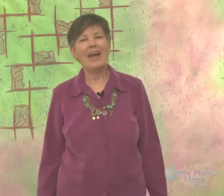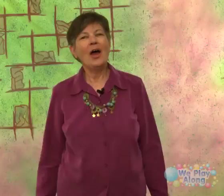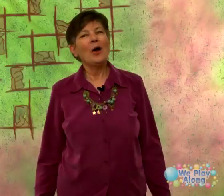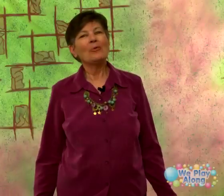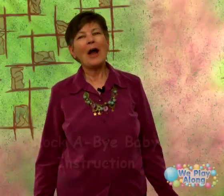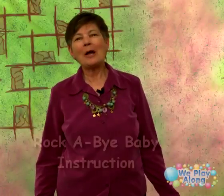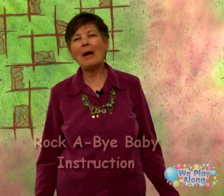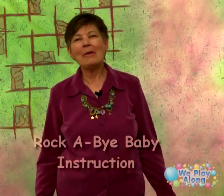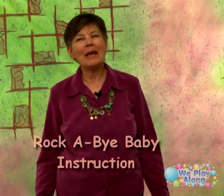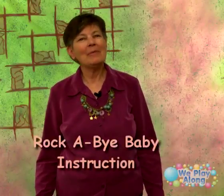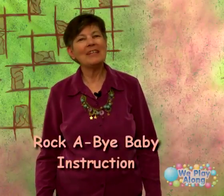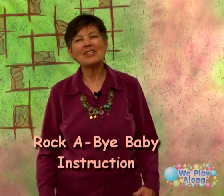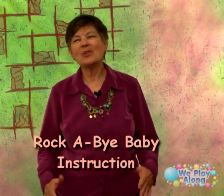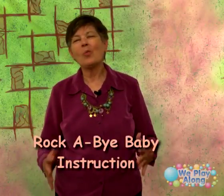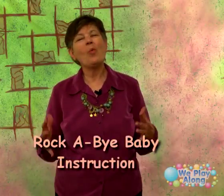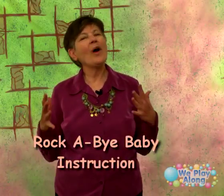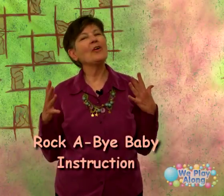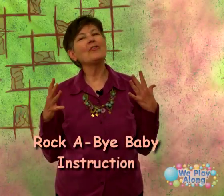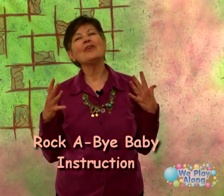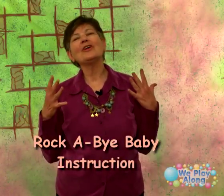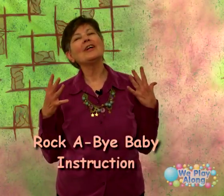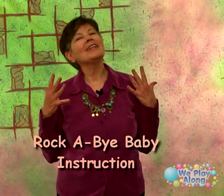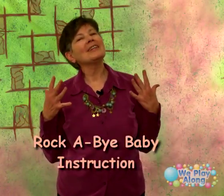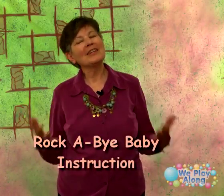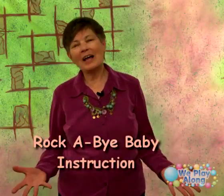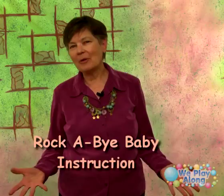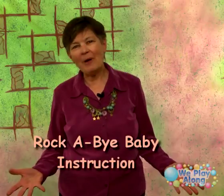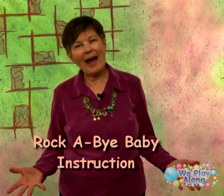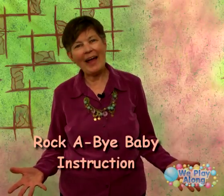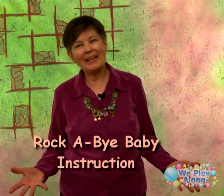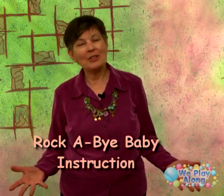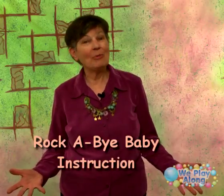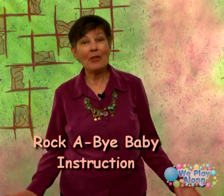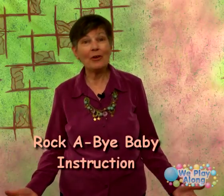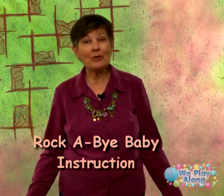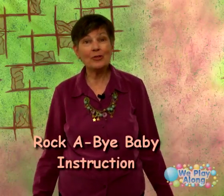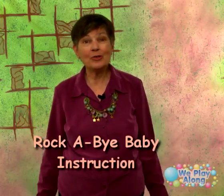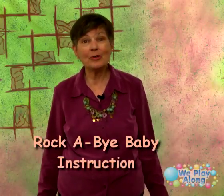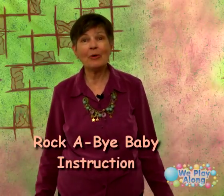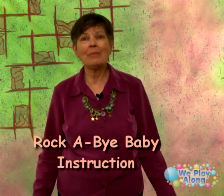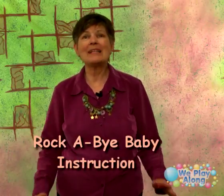rockabyebaby is just a wonderful lullaby it's a mother Goose nursery rhyme that's